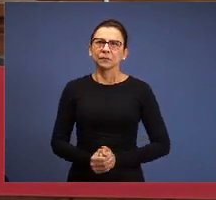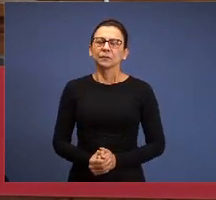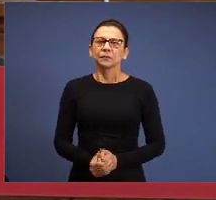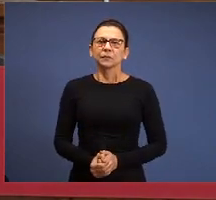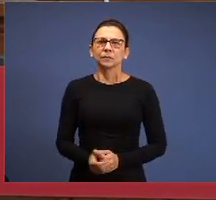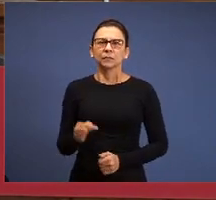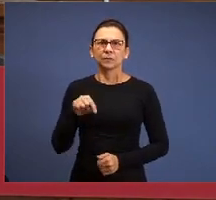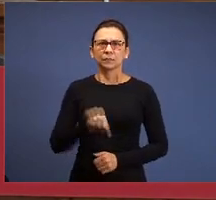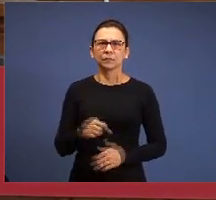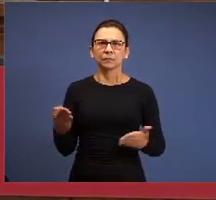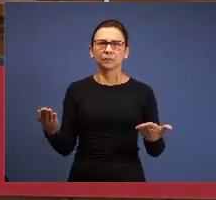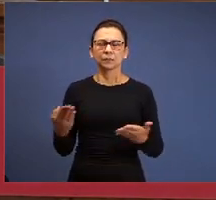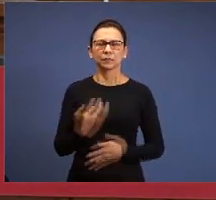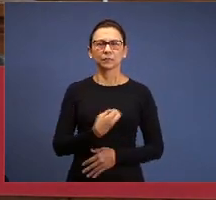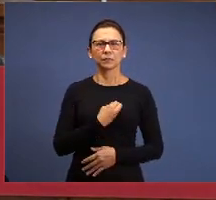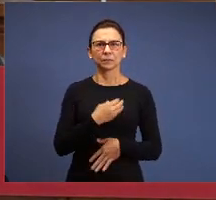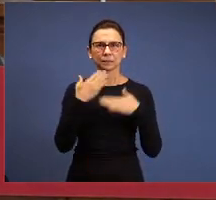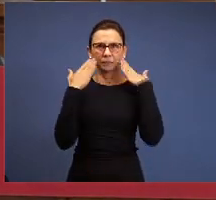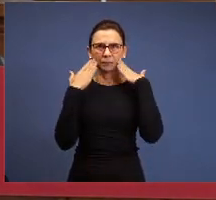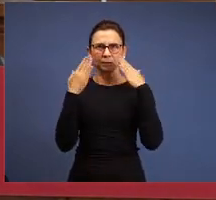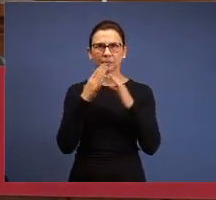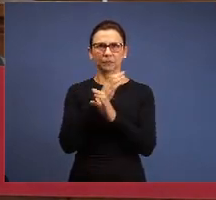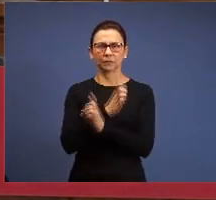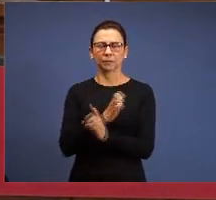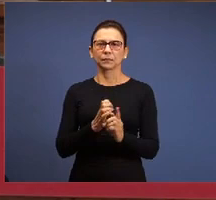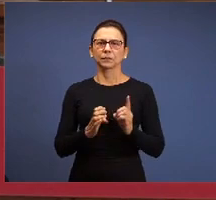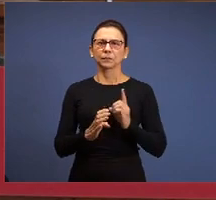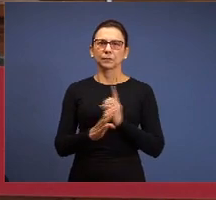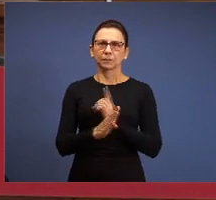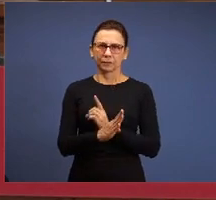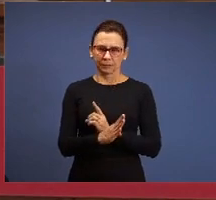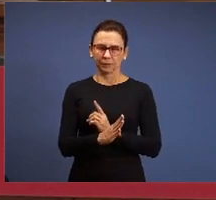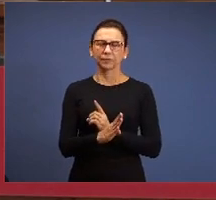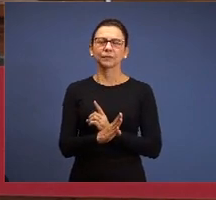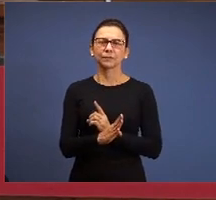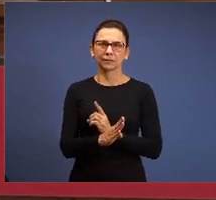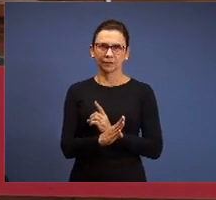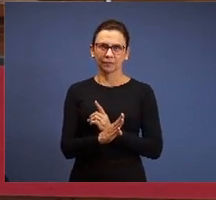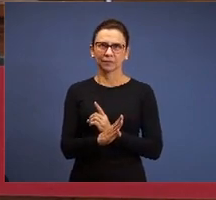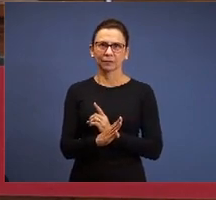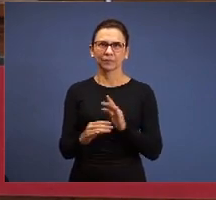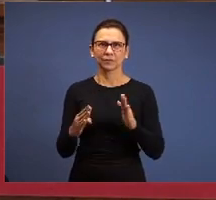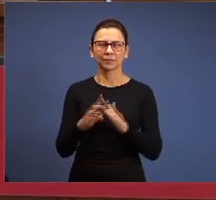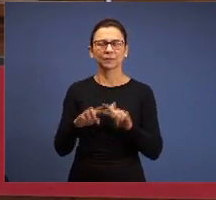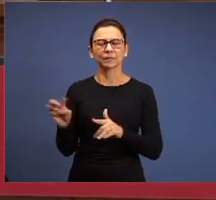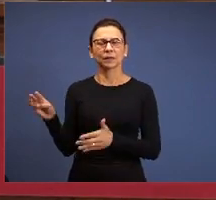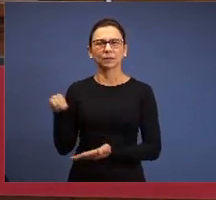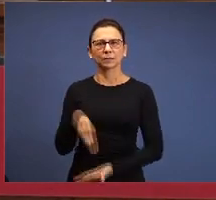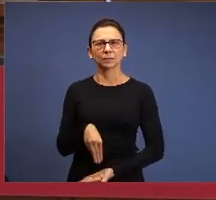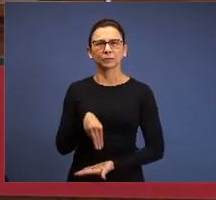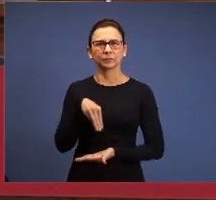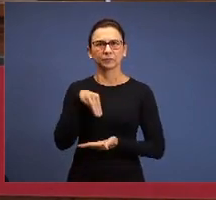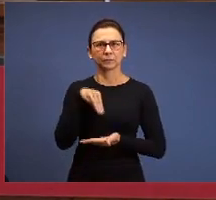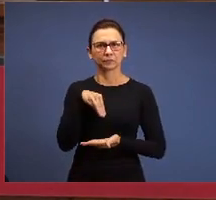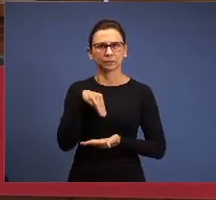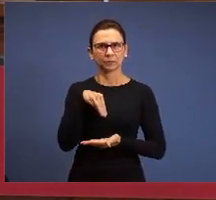to broadcast the Sunday School of Maranatha Christian Church, what we do on